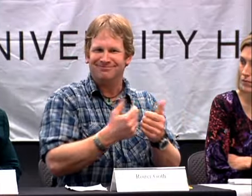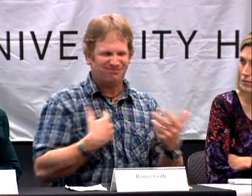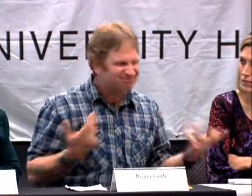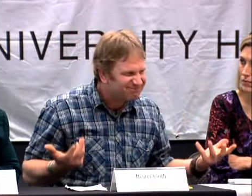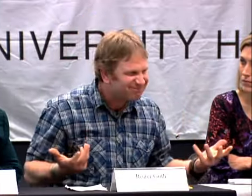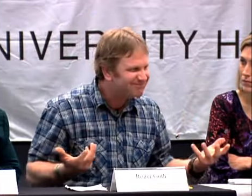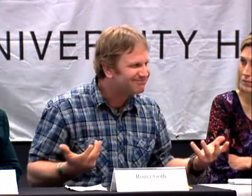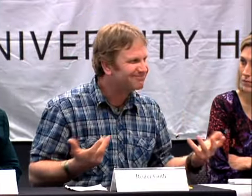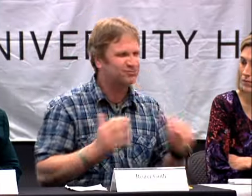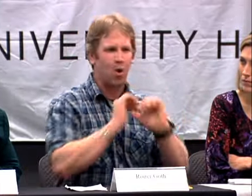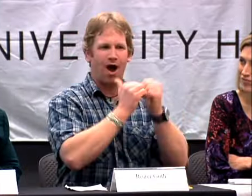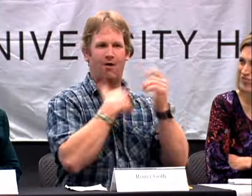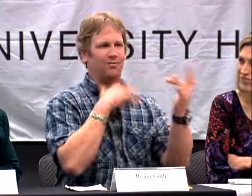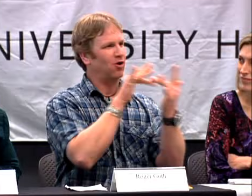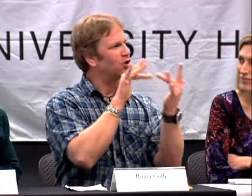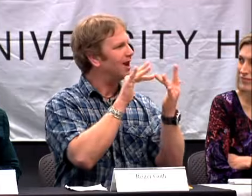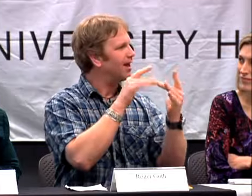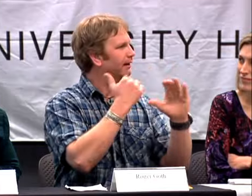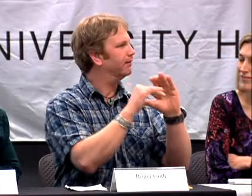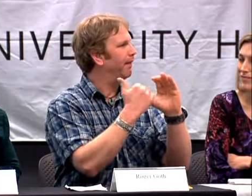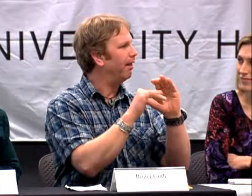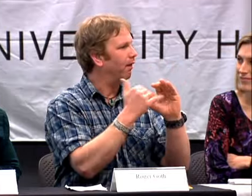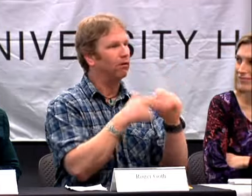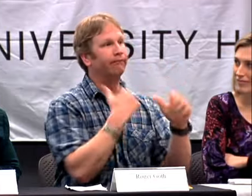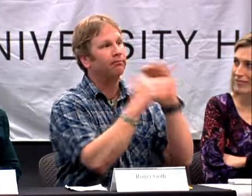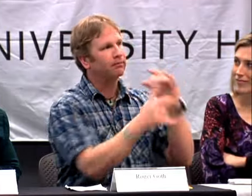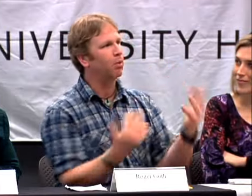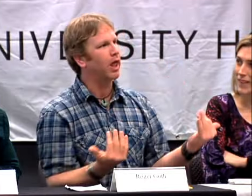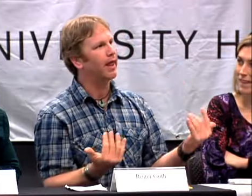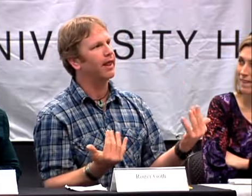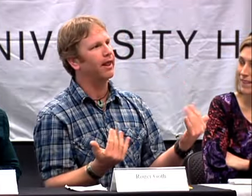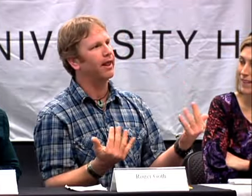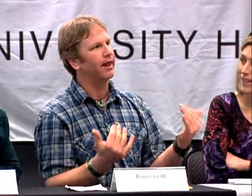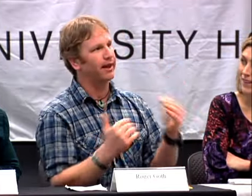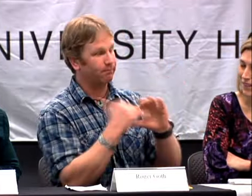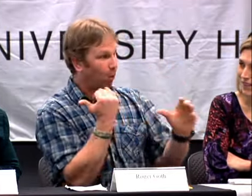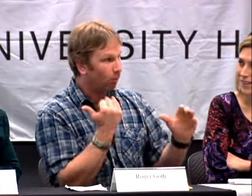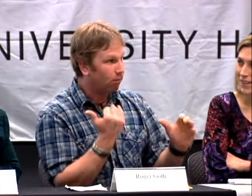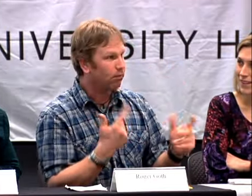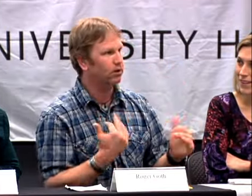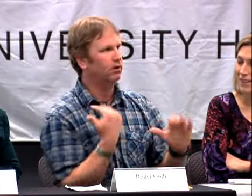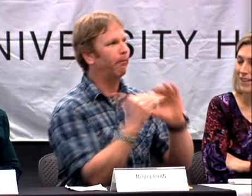COMMUNICATIVE WITH ME WITH TEXTING. SO HOW DO WE CONTACT? WE E-MAIL.